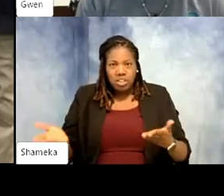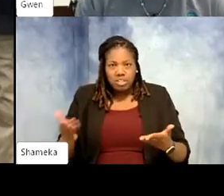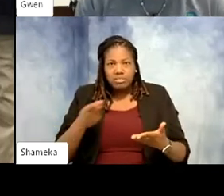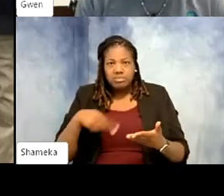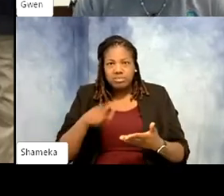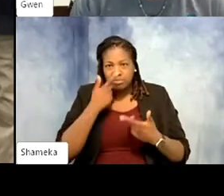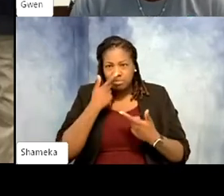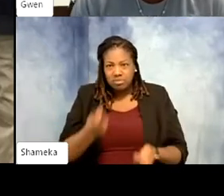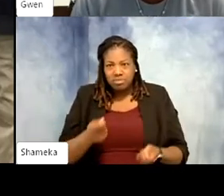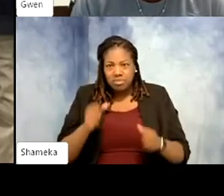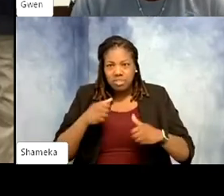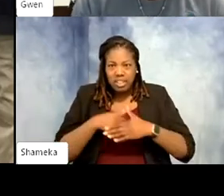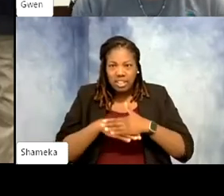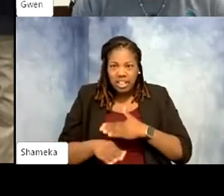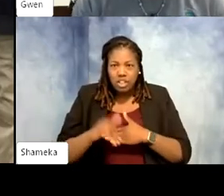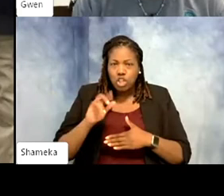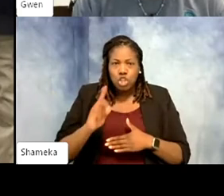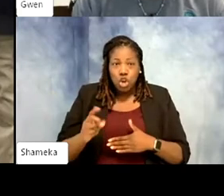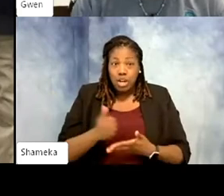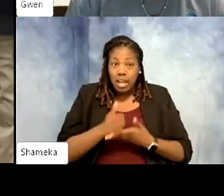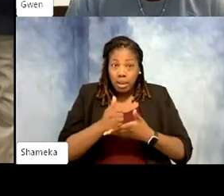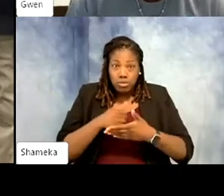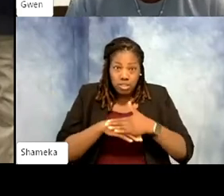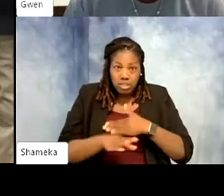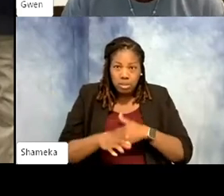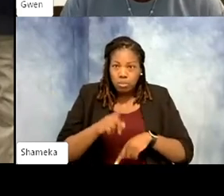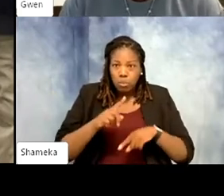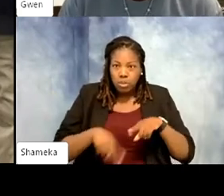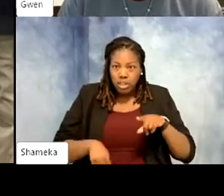And we can go in the yard with them. It does help to go in but we cannot do that with all birds.